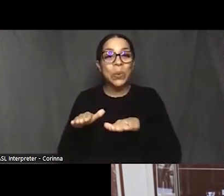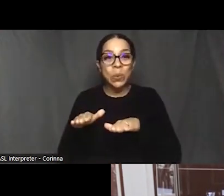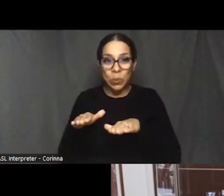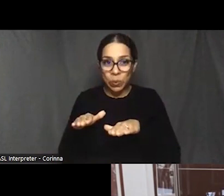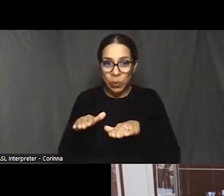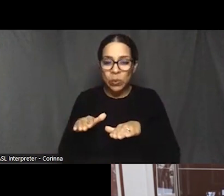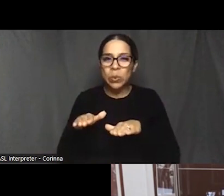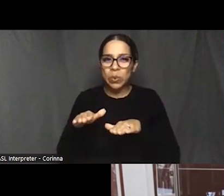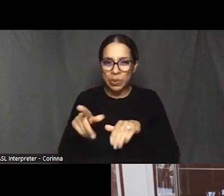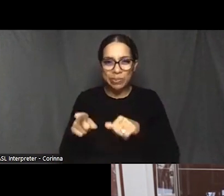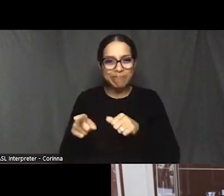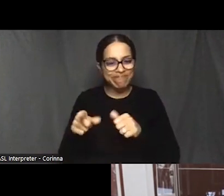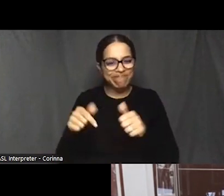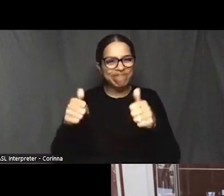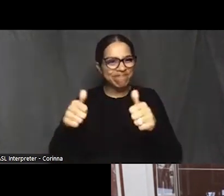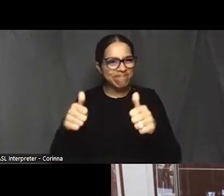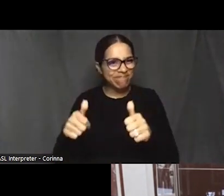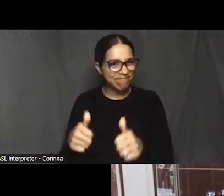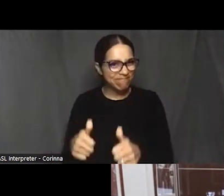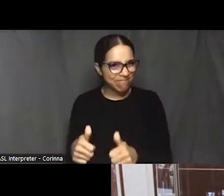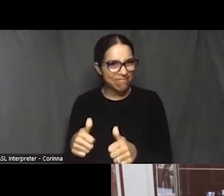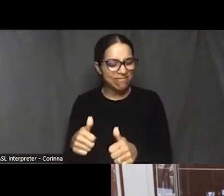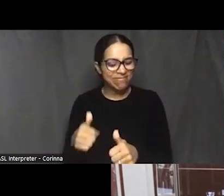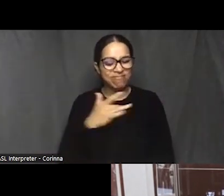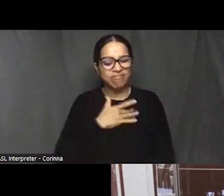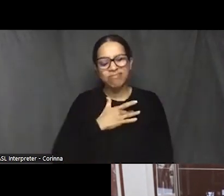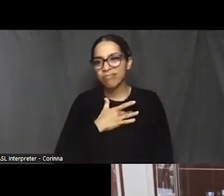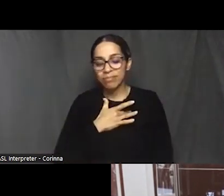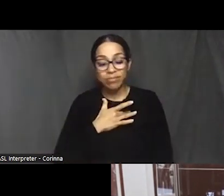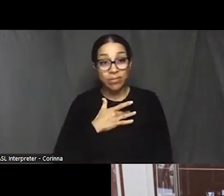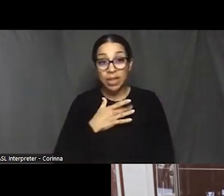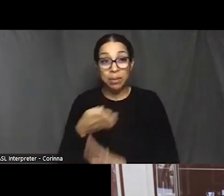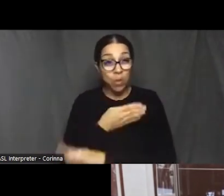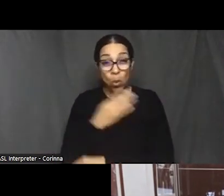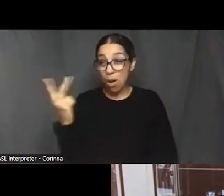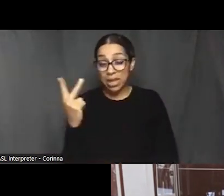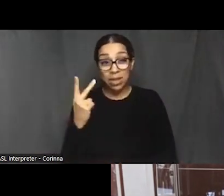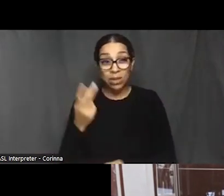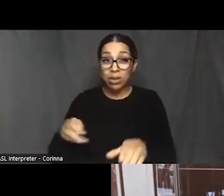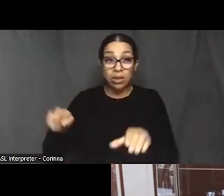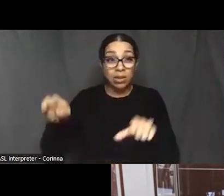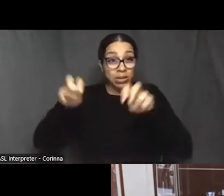And before we even got back in the truck, we looked at each other. We said we got to make a film.